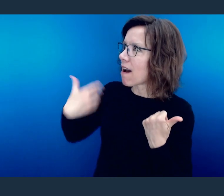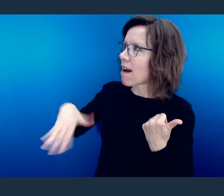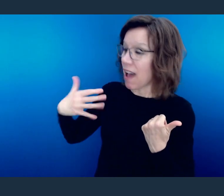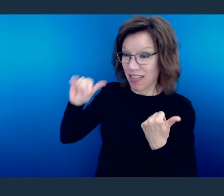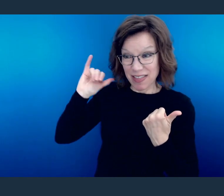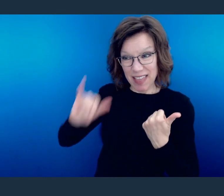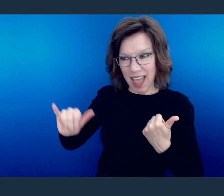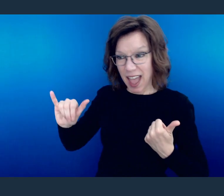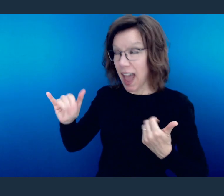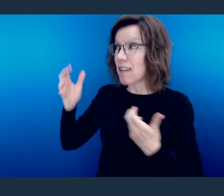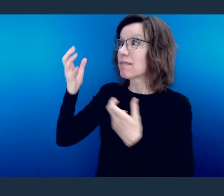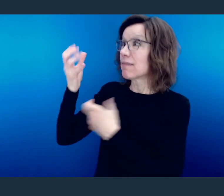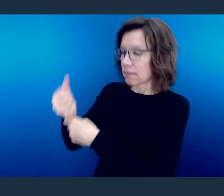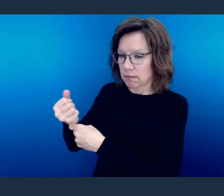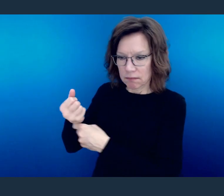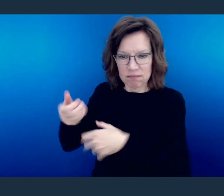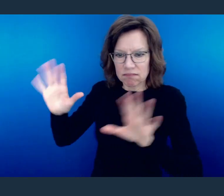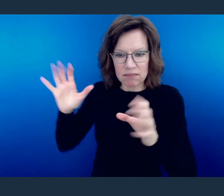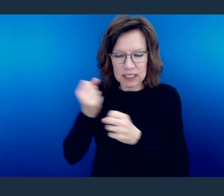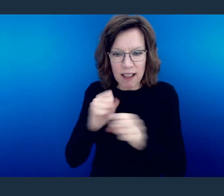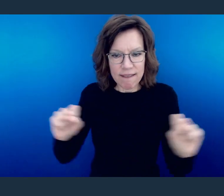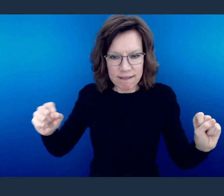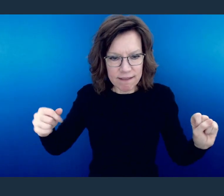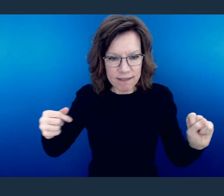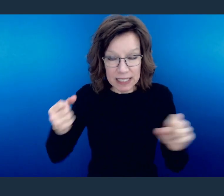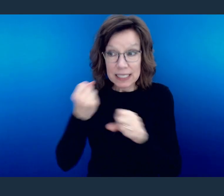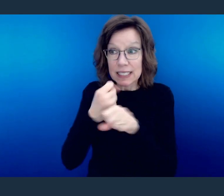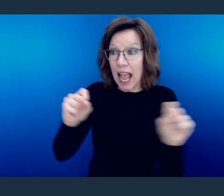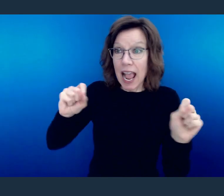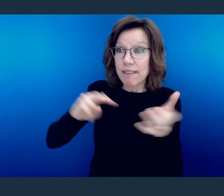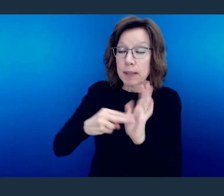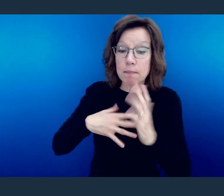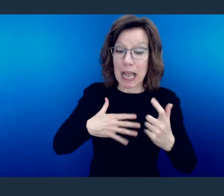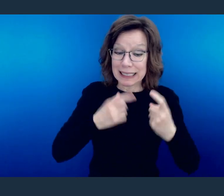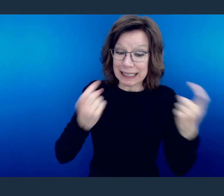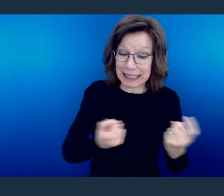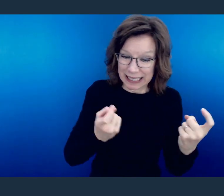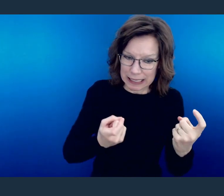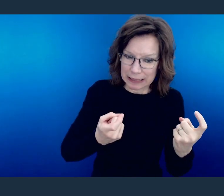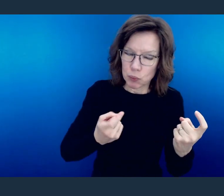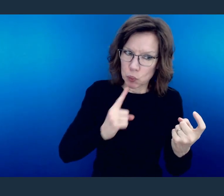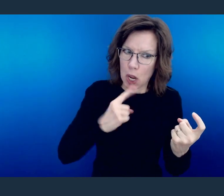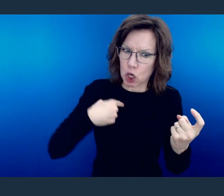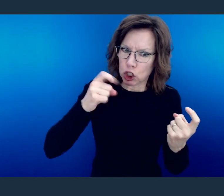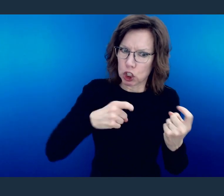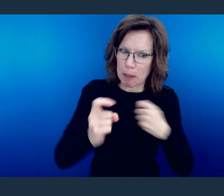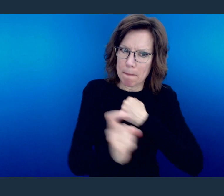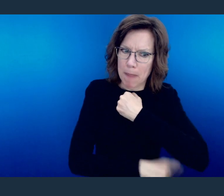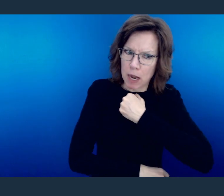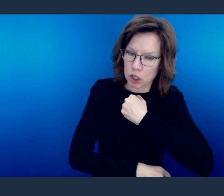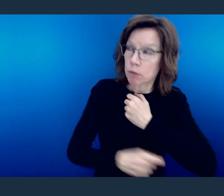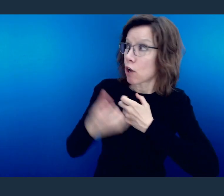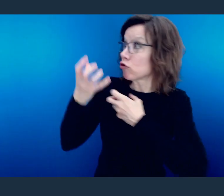And in that, they gain a Savior who can save them from the penalty of sin, and they also